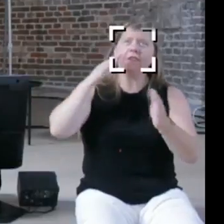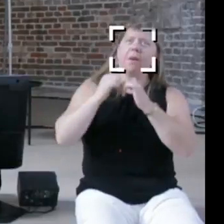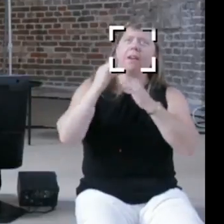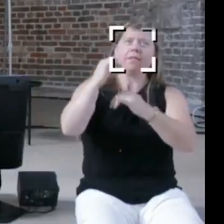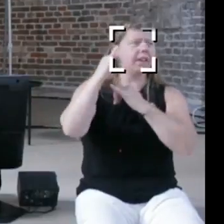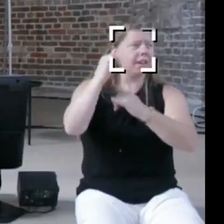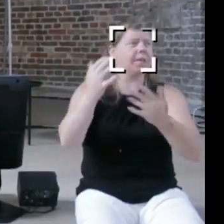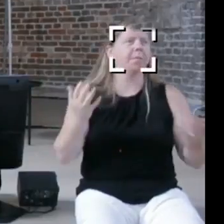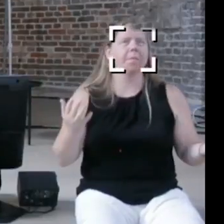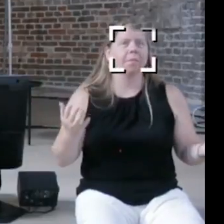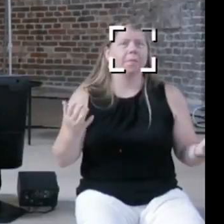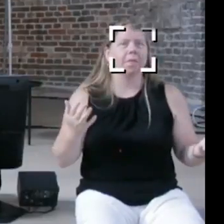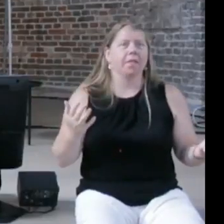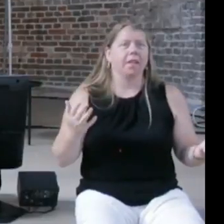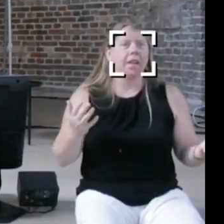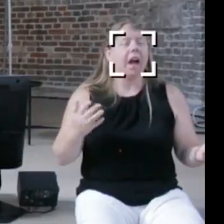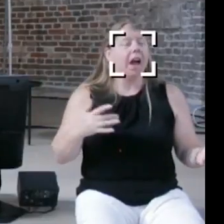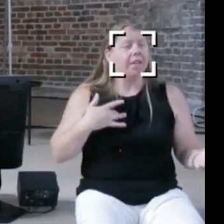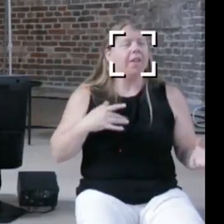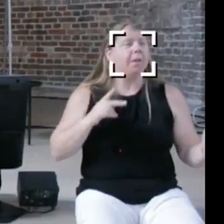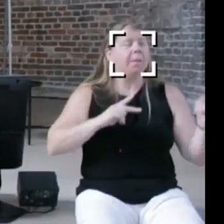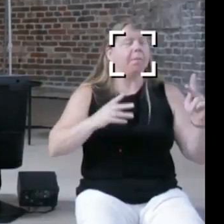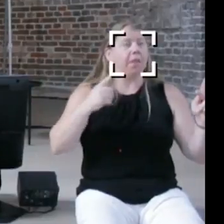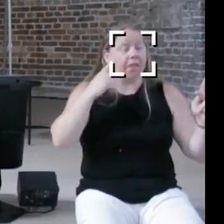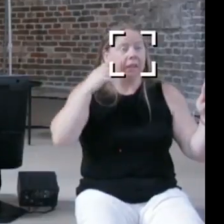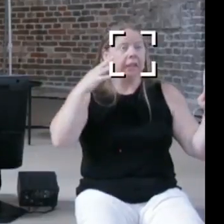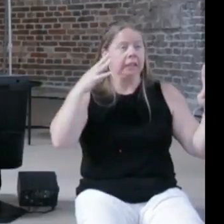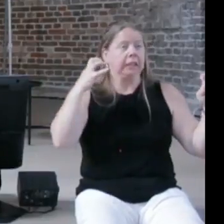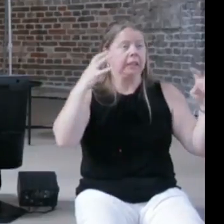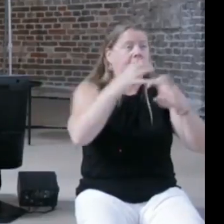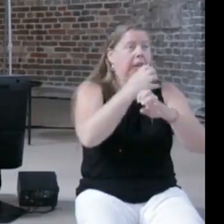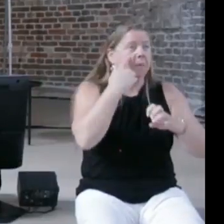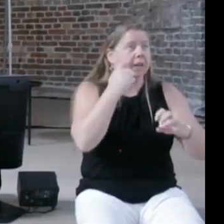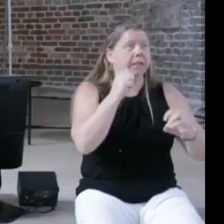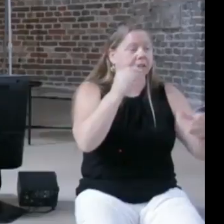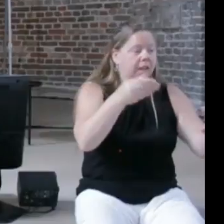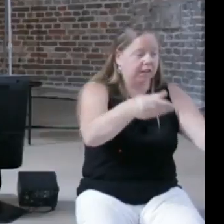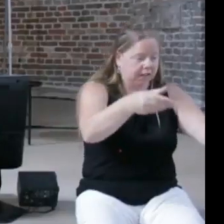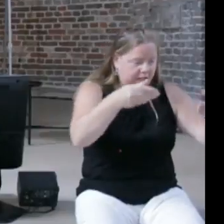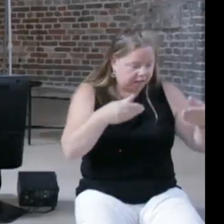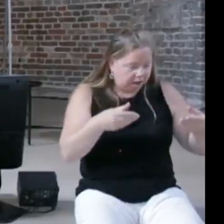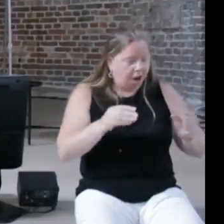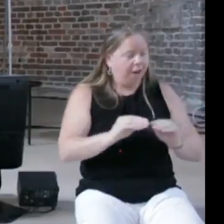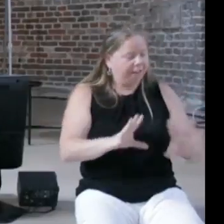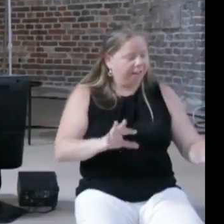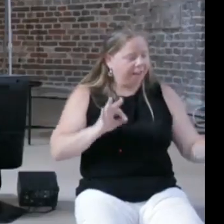into nice Lego bricks, so once you have the bricks, the experts know how to make the bricks,